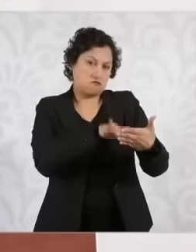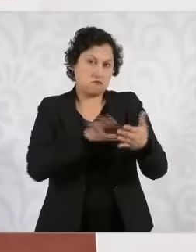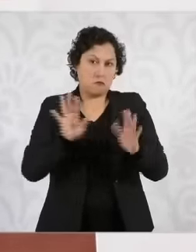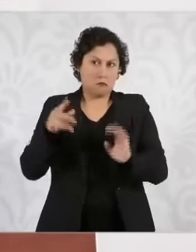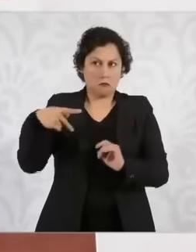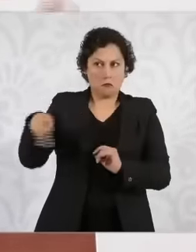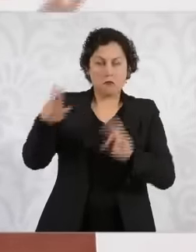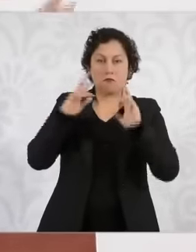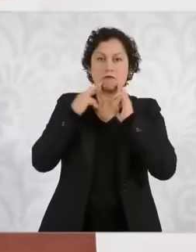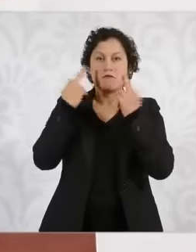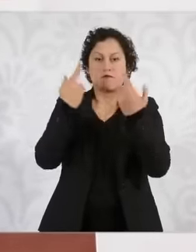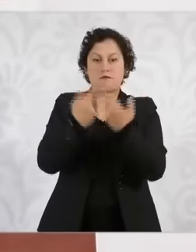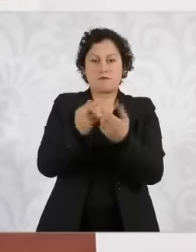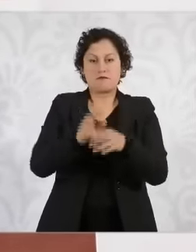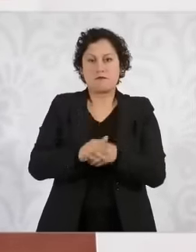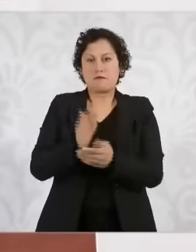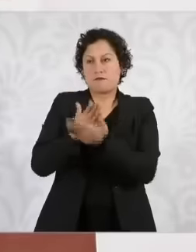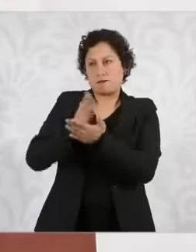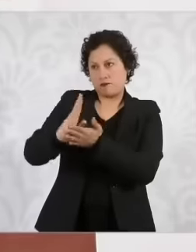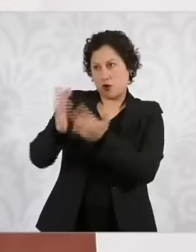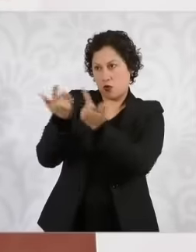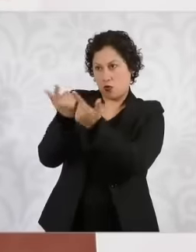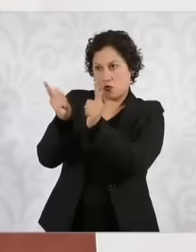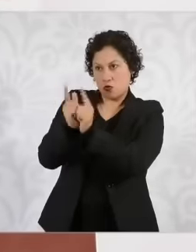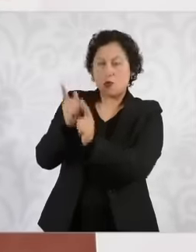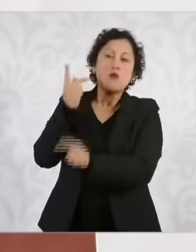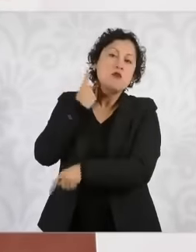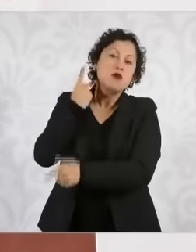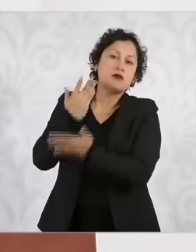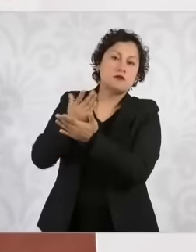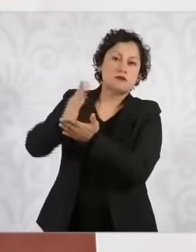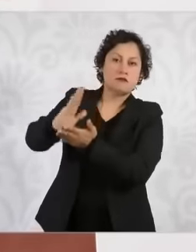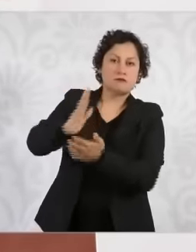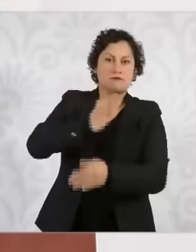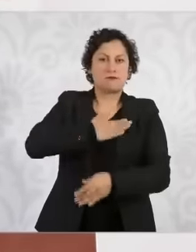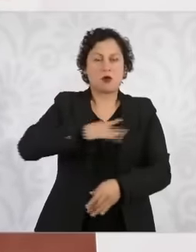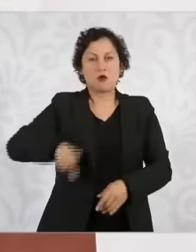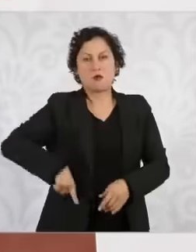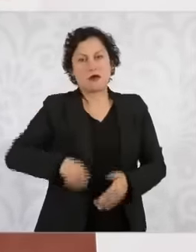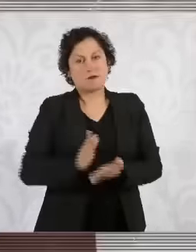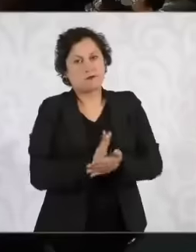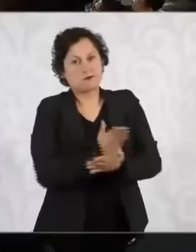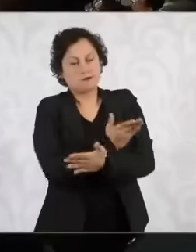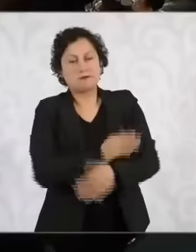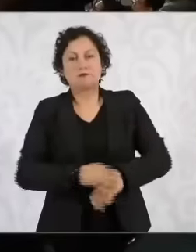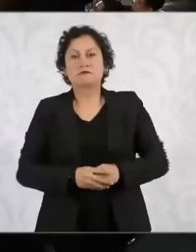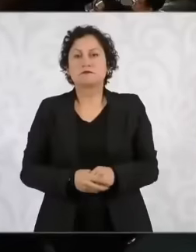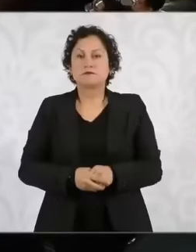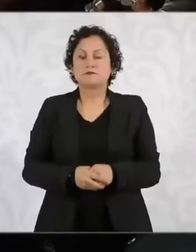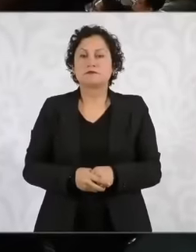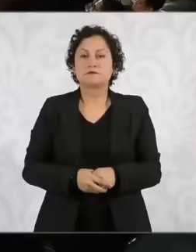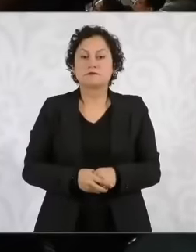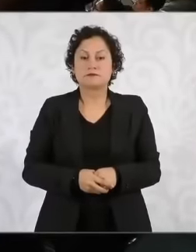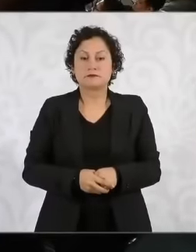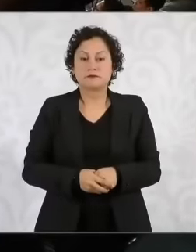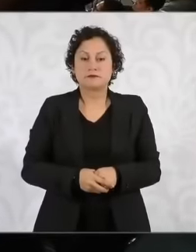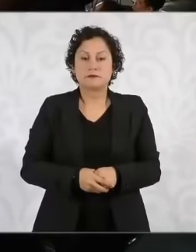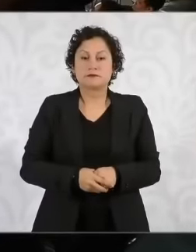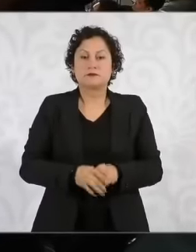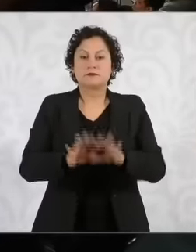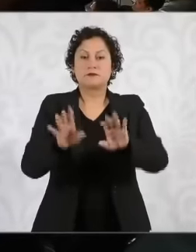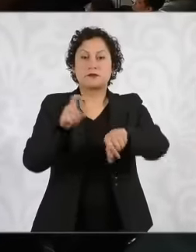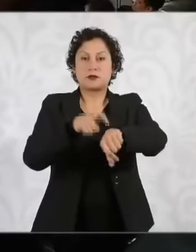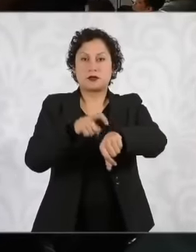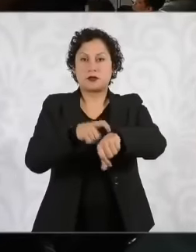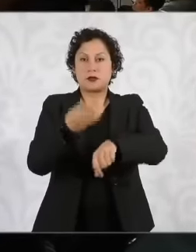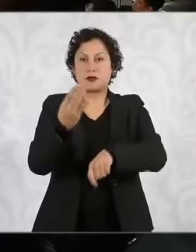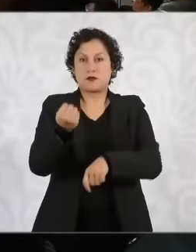party is party and government is government here it is already 99:10 we are going to close